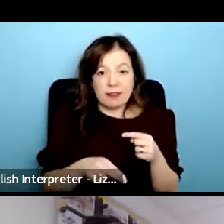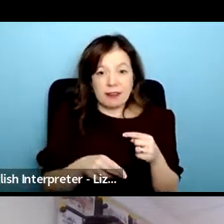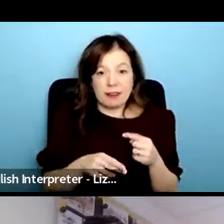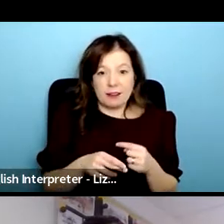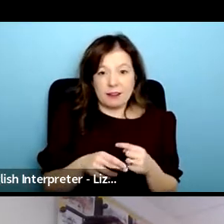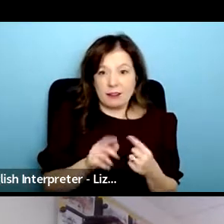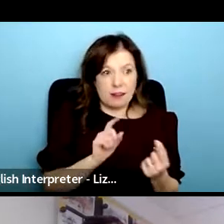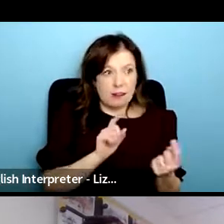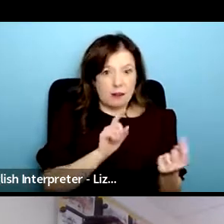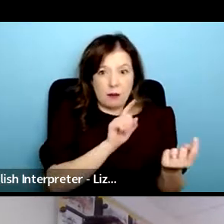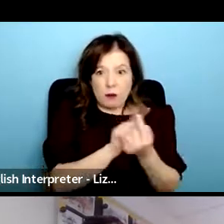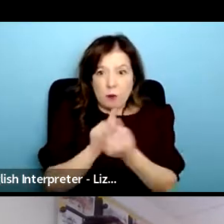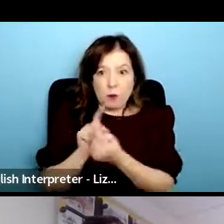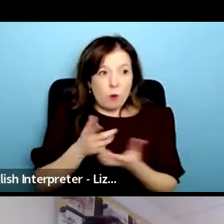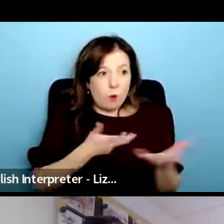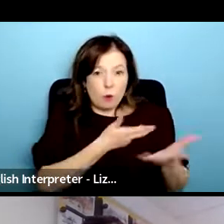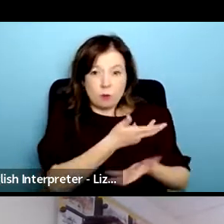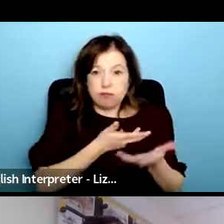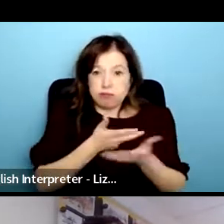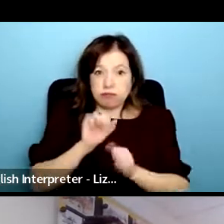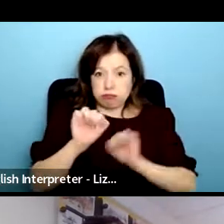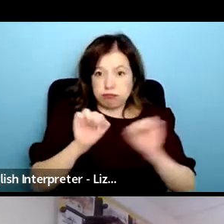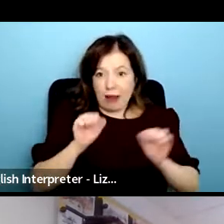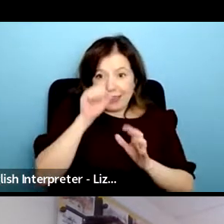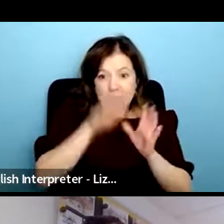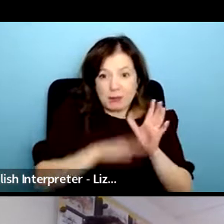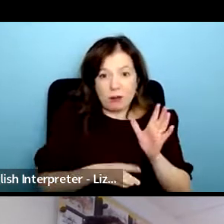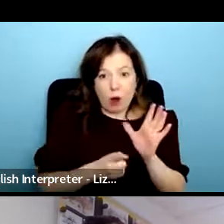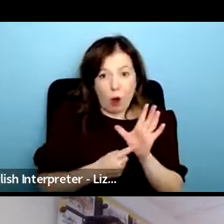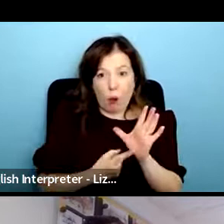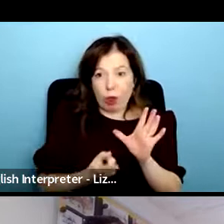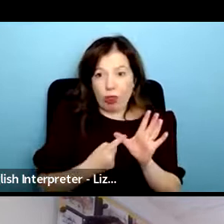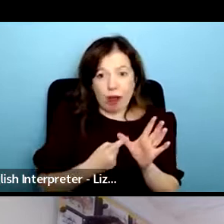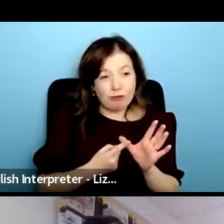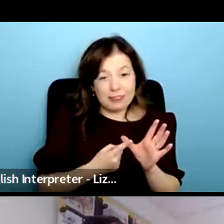this is terrible like the local authority should be responsible for this or somebody